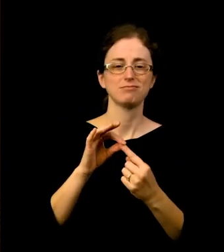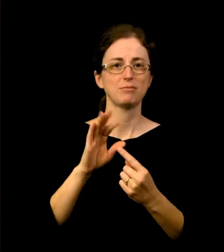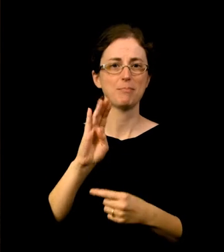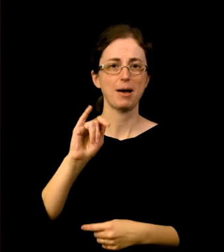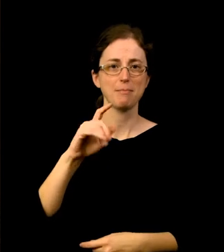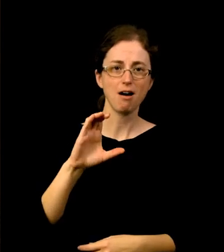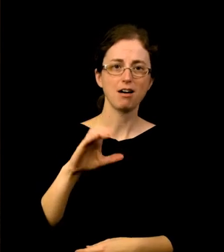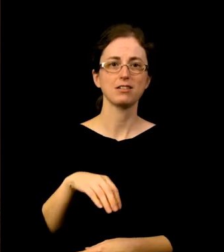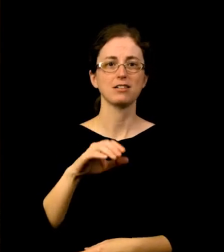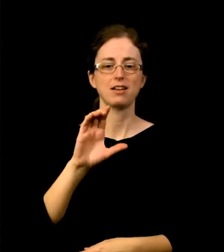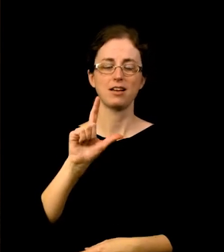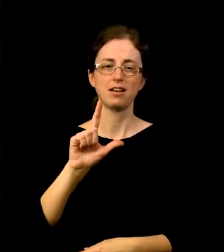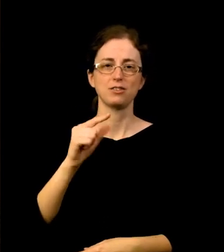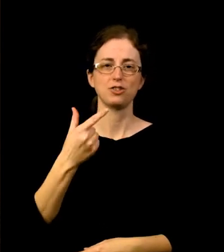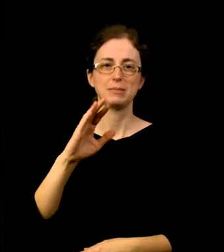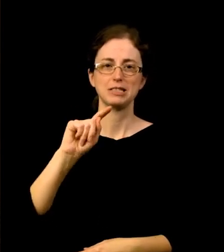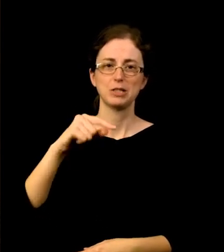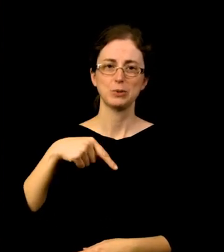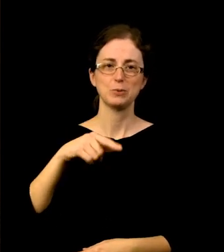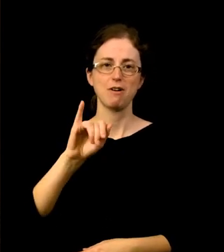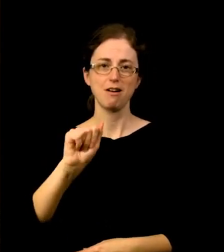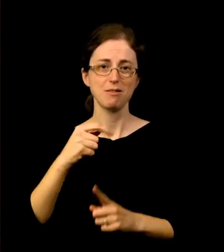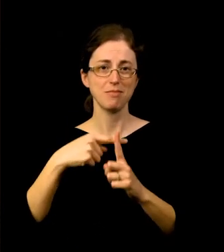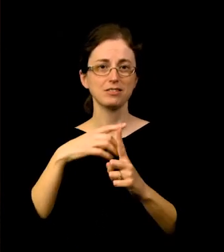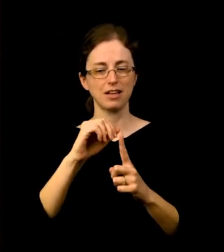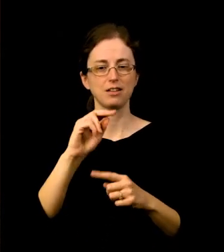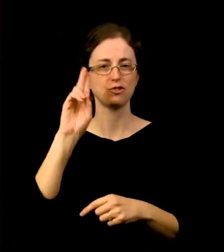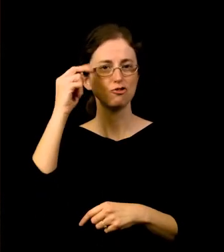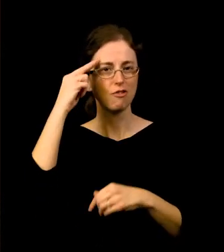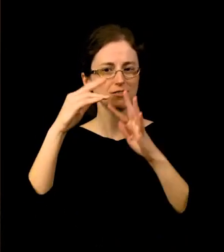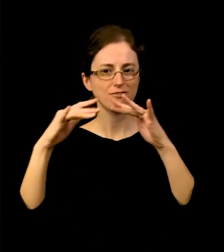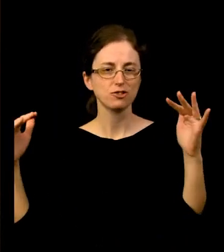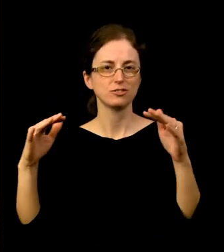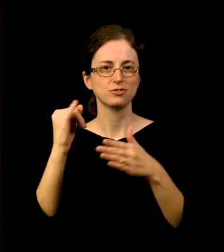You also distributed more than 1,400 art kits to underserved middle school students last summer.